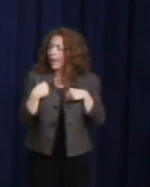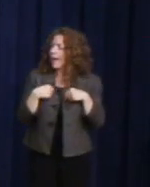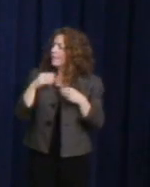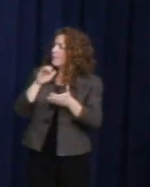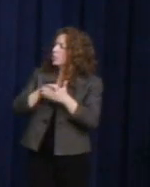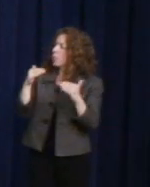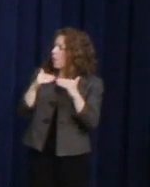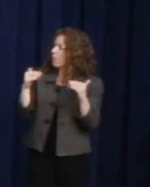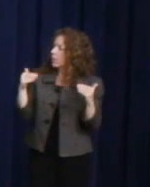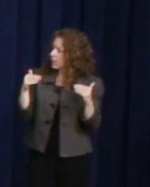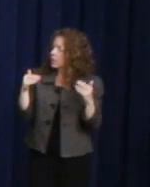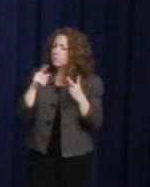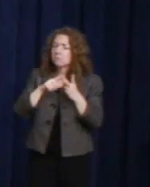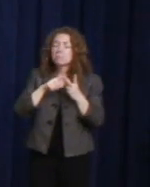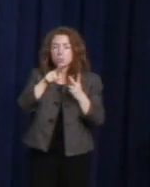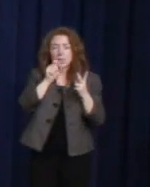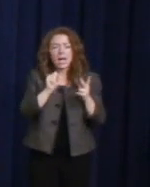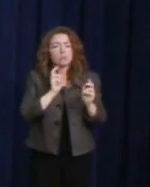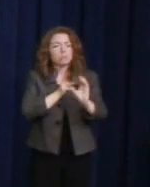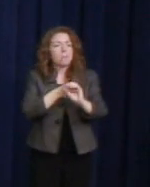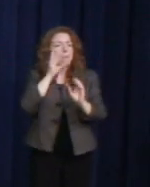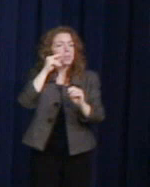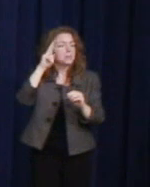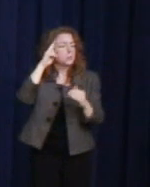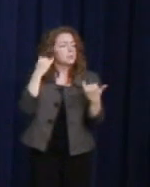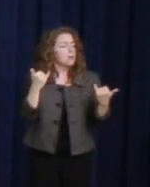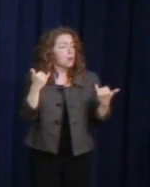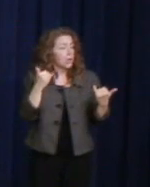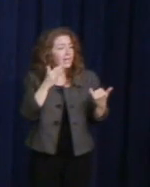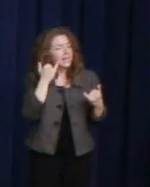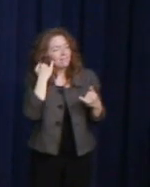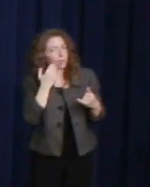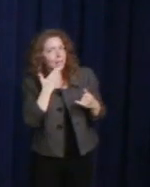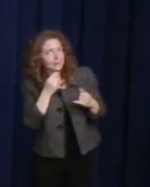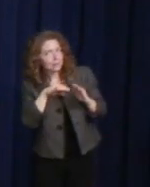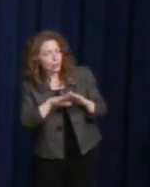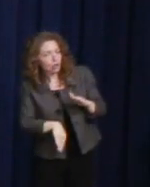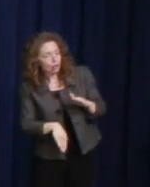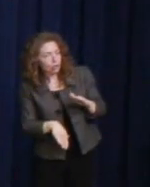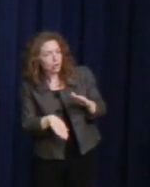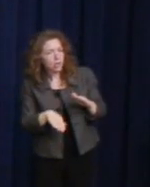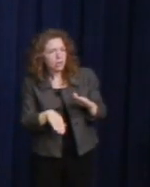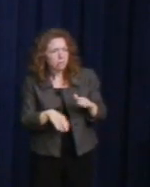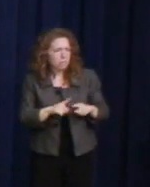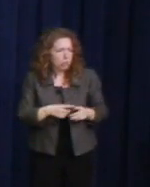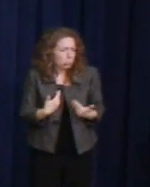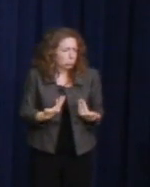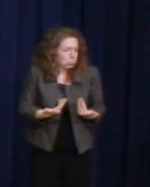18 and younger, but what's the big deal? This is a true representation